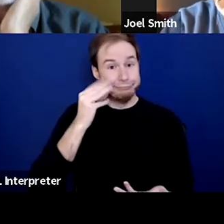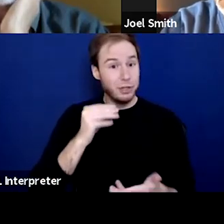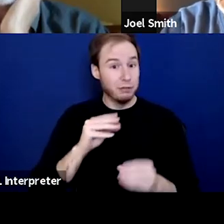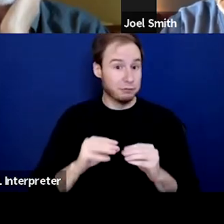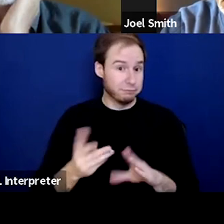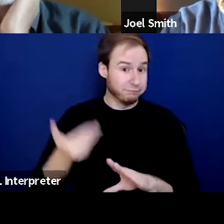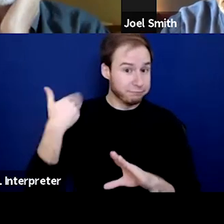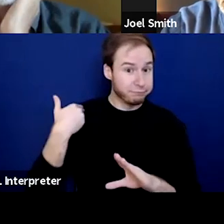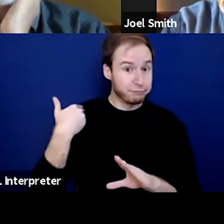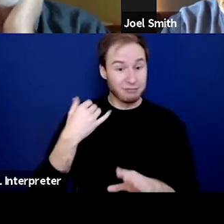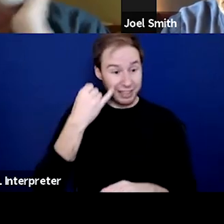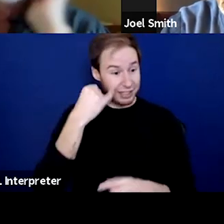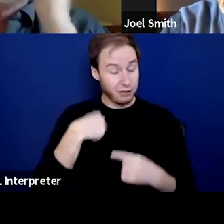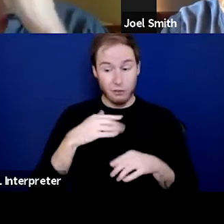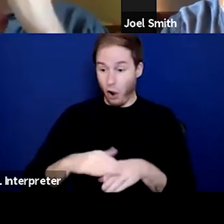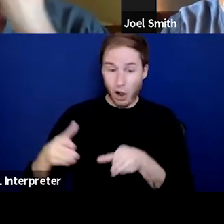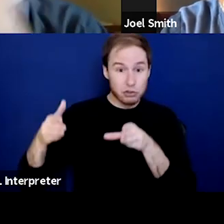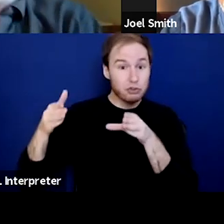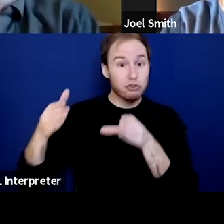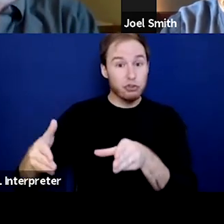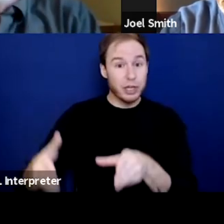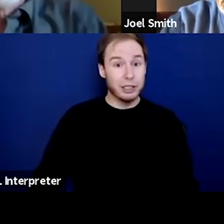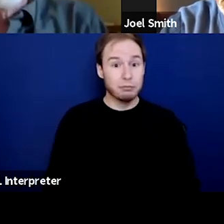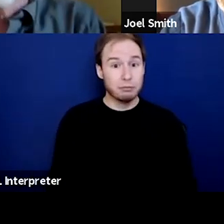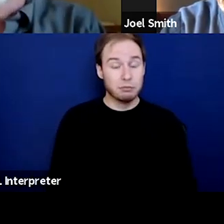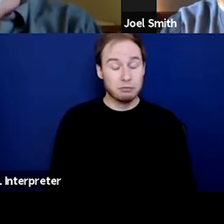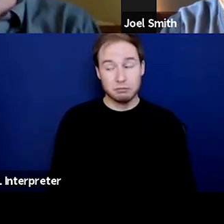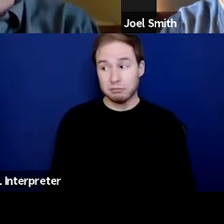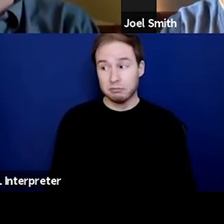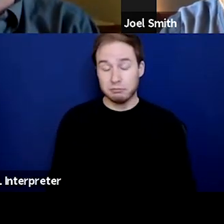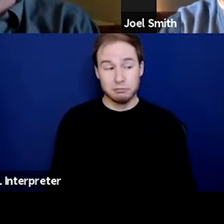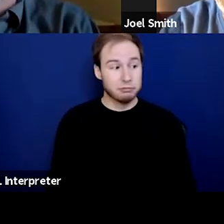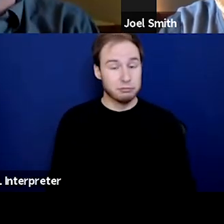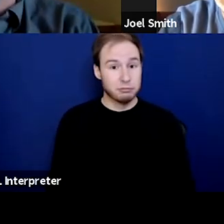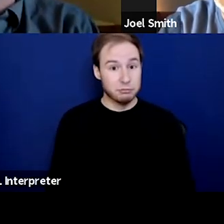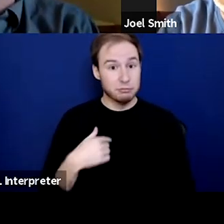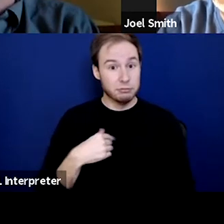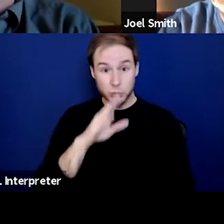you put me on the street like that, I can't guarantee that I'm gonna remain sober